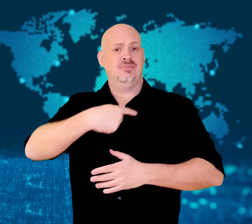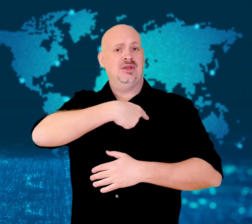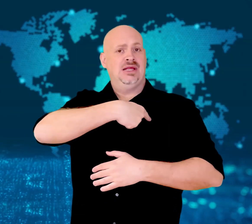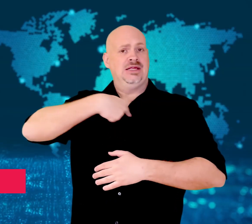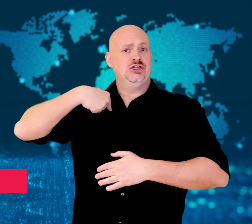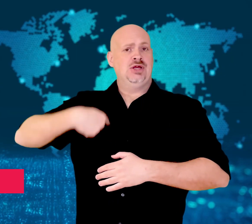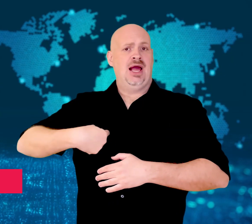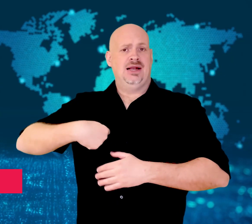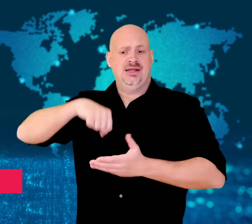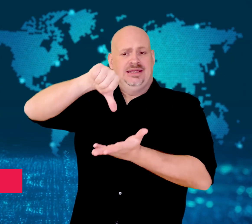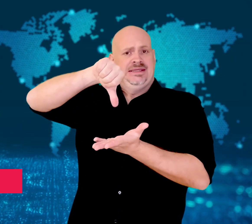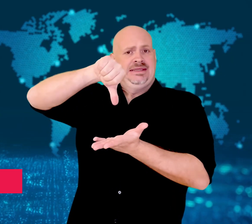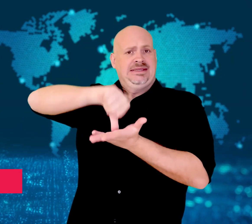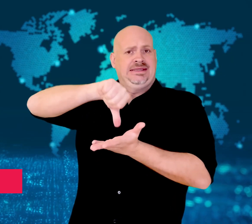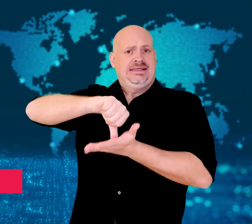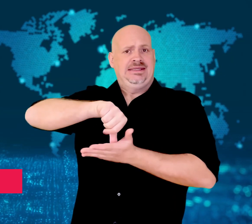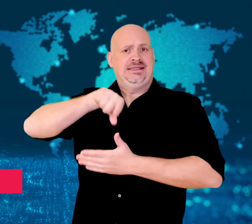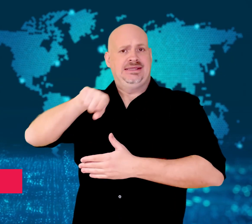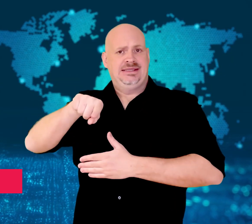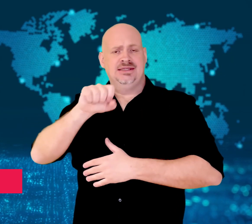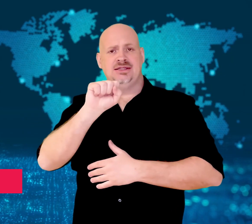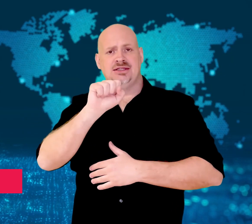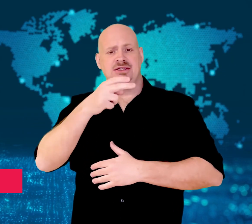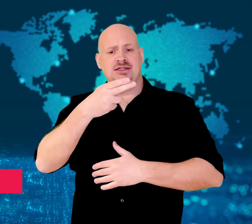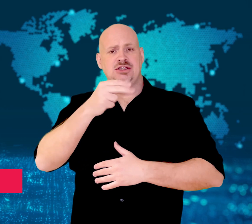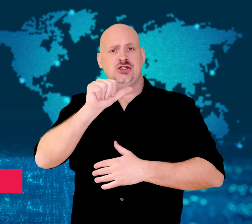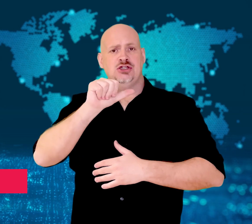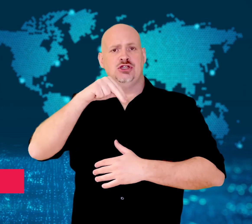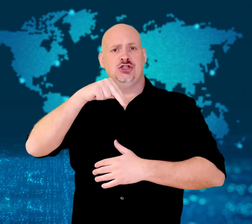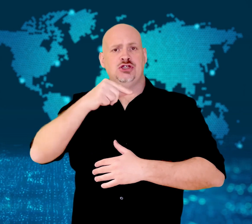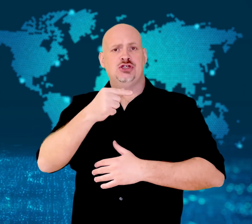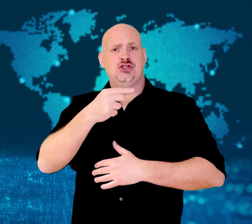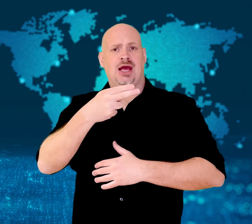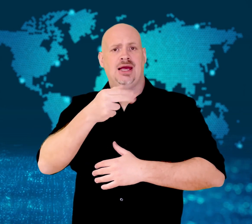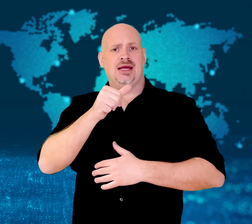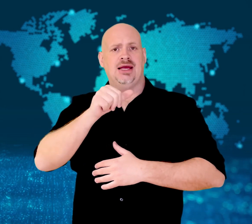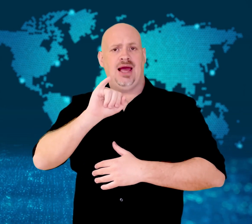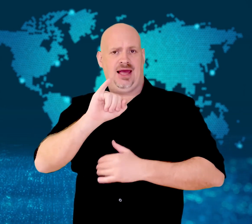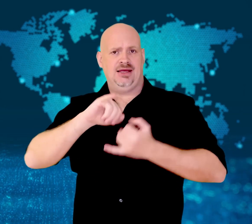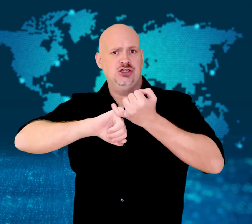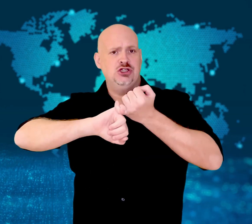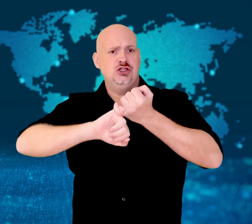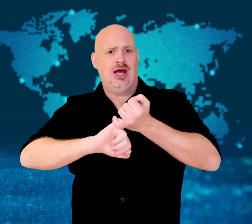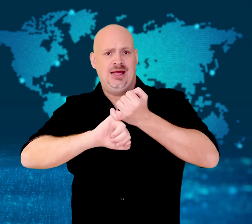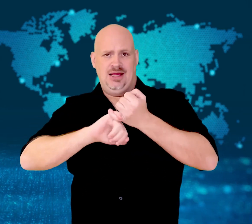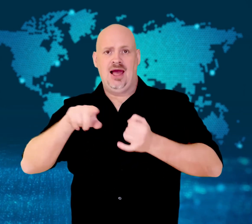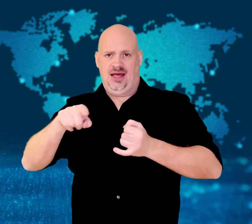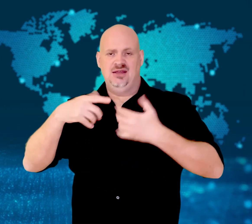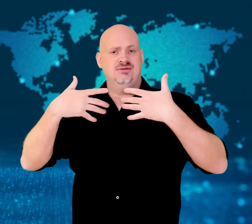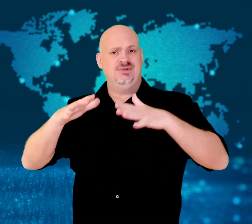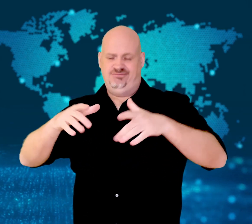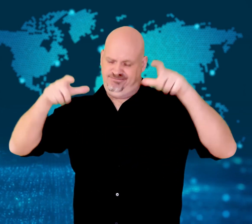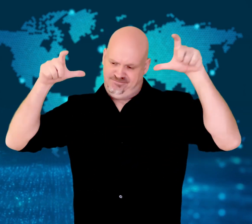[Gavin]: Shanghai, China has locked down millions of